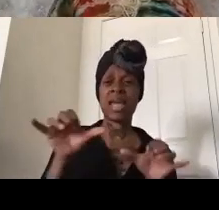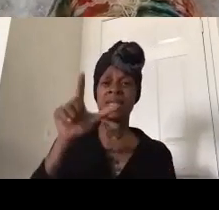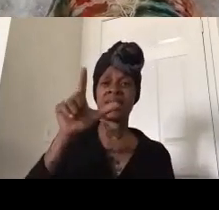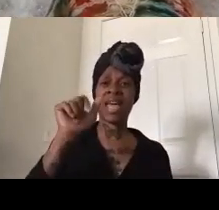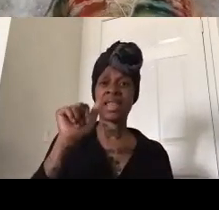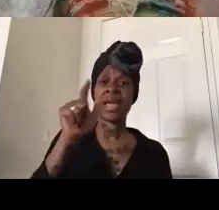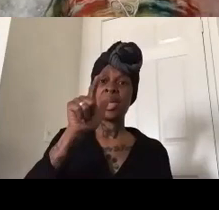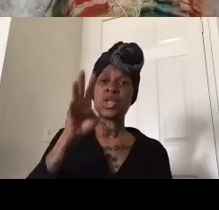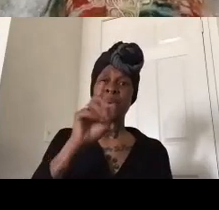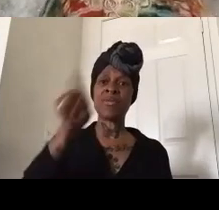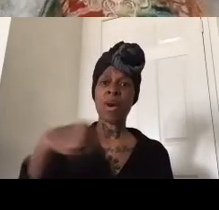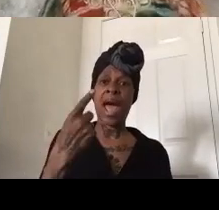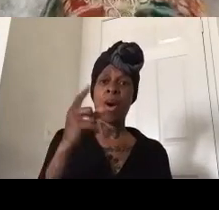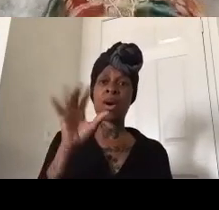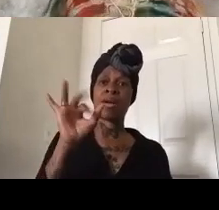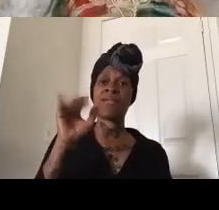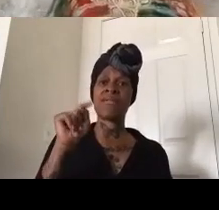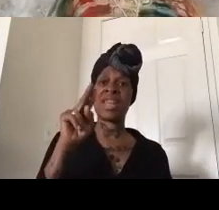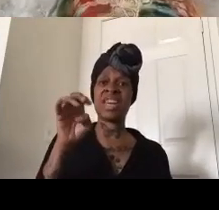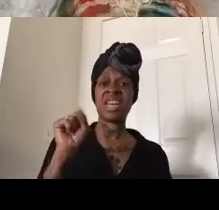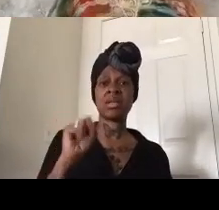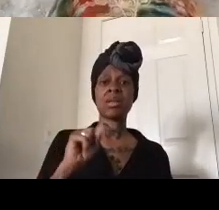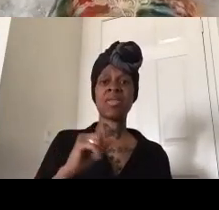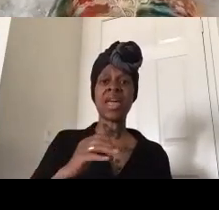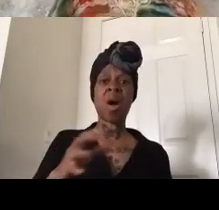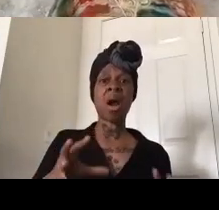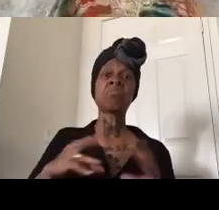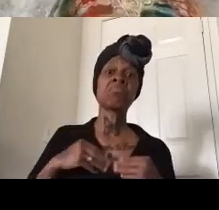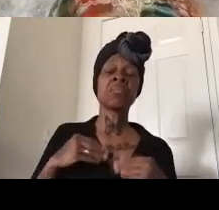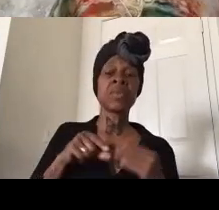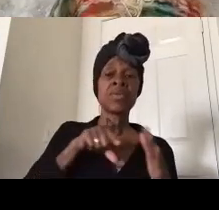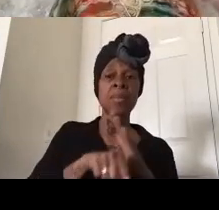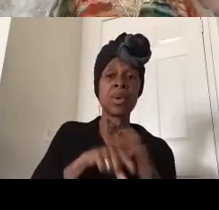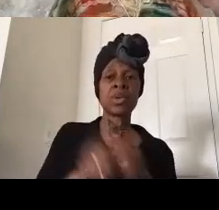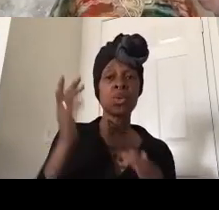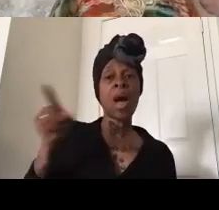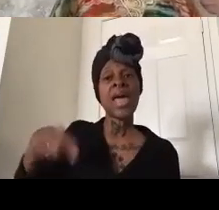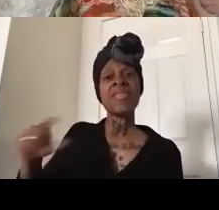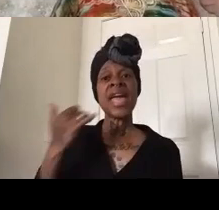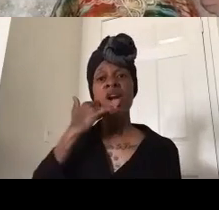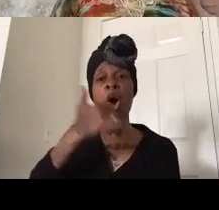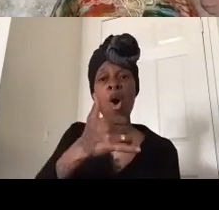fitness is complicit in murder because they called police on dennis todd rogers one of their own